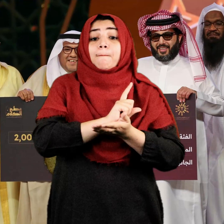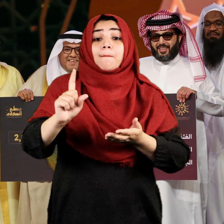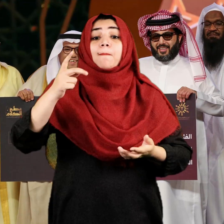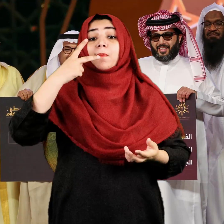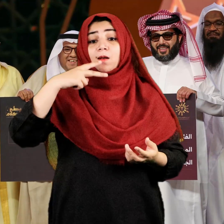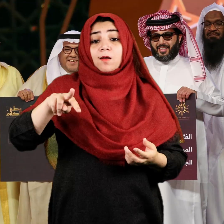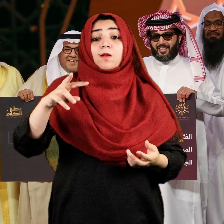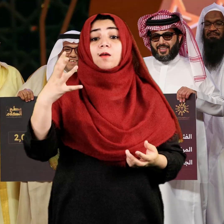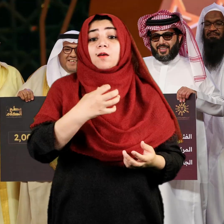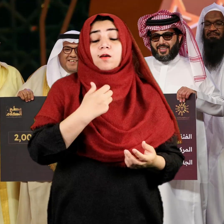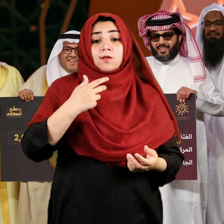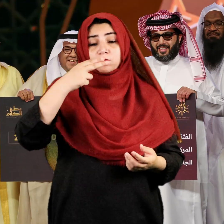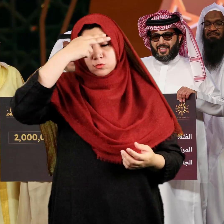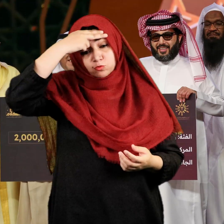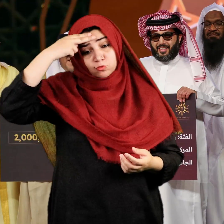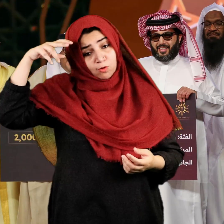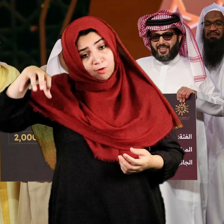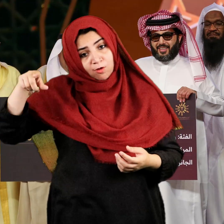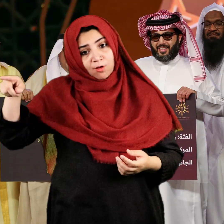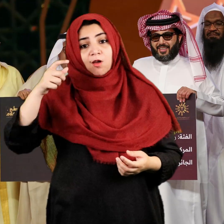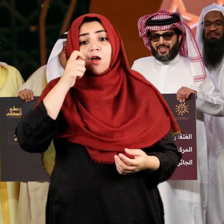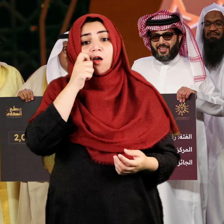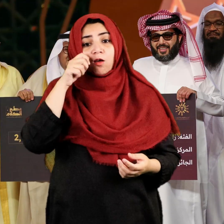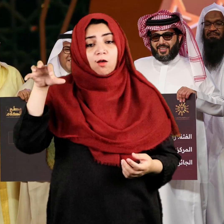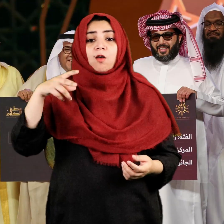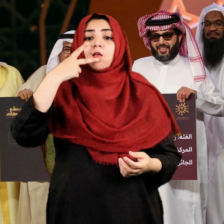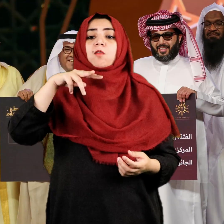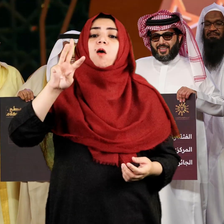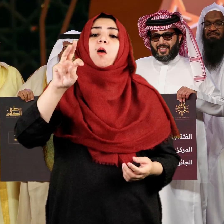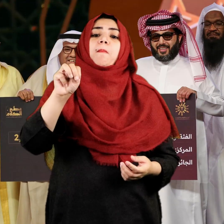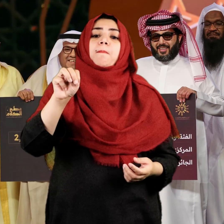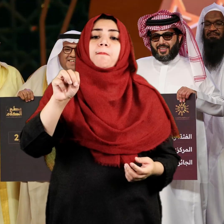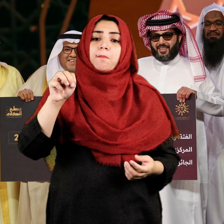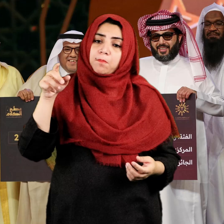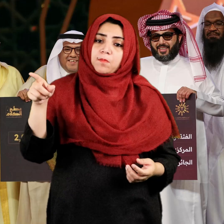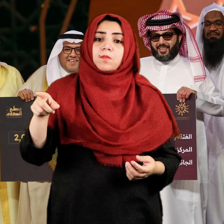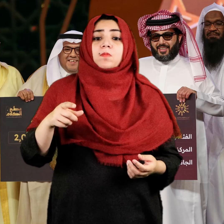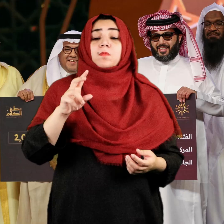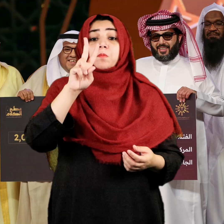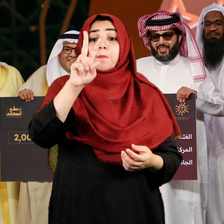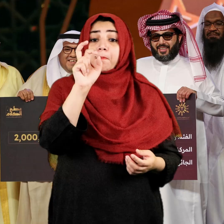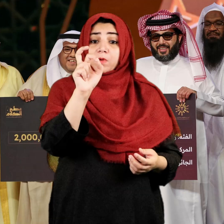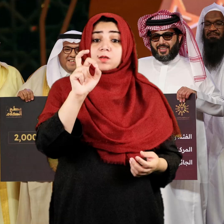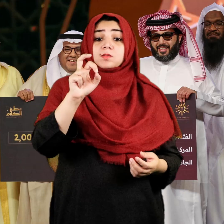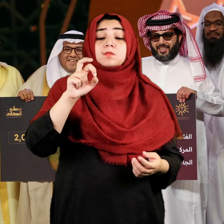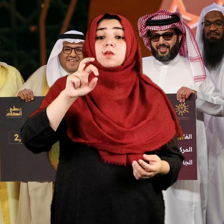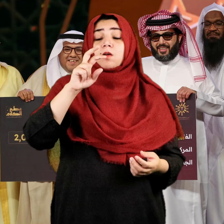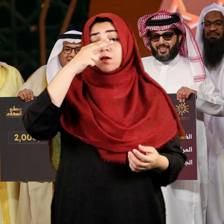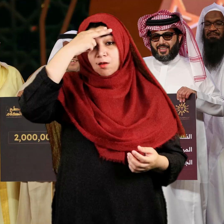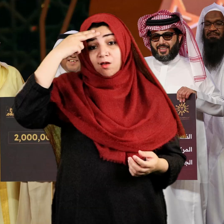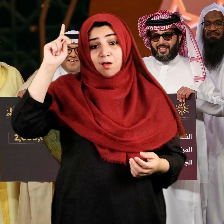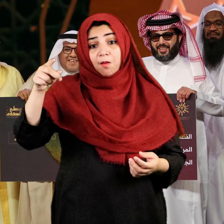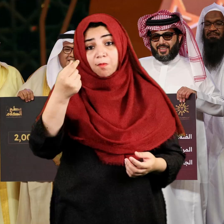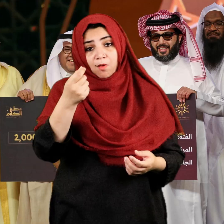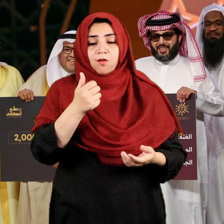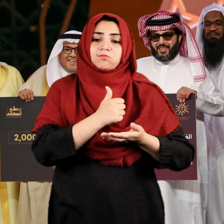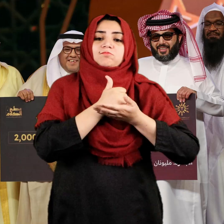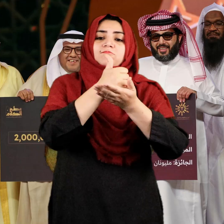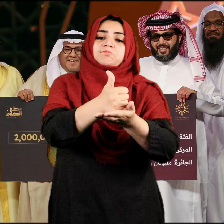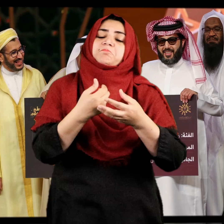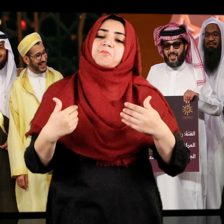Mohammed Al-Sharif of Saudi Arabia took home 2 million riyals as the first-place prize in the Azan category.